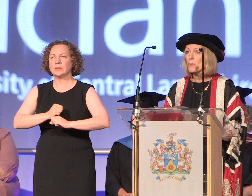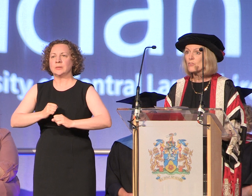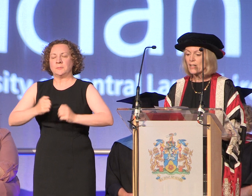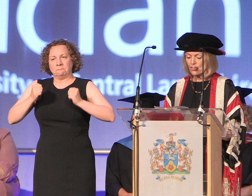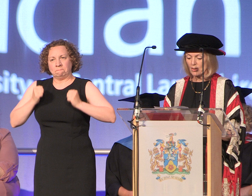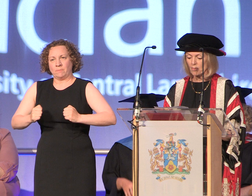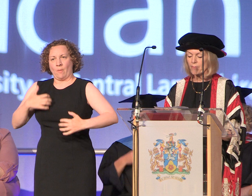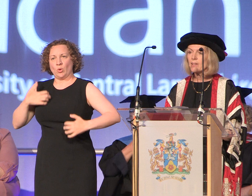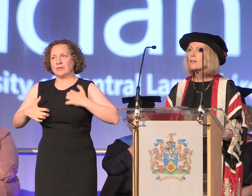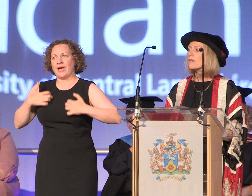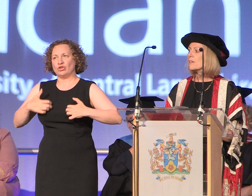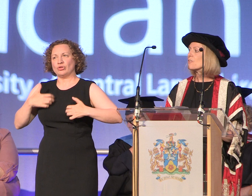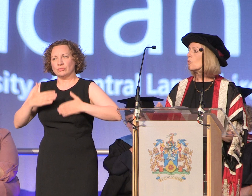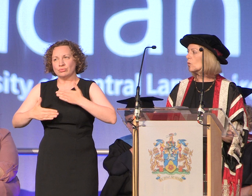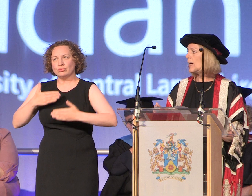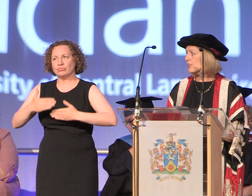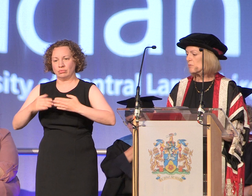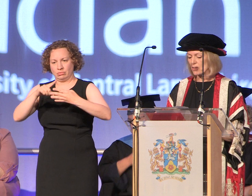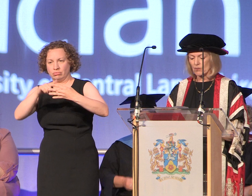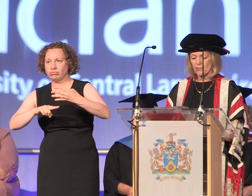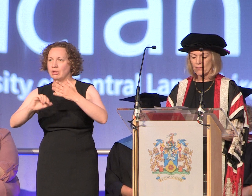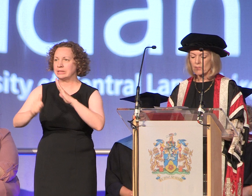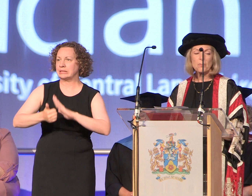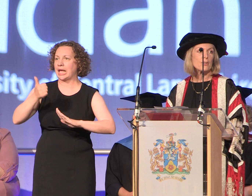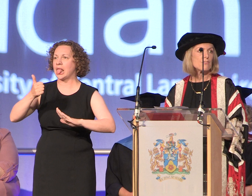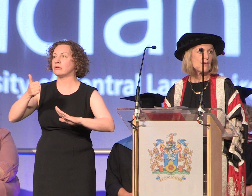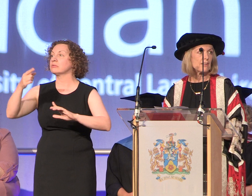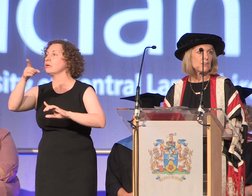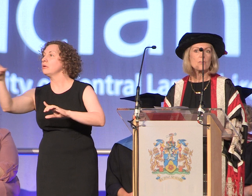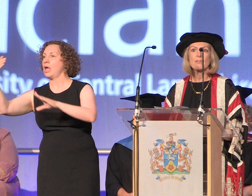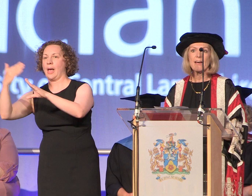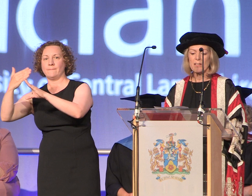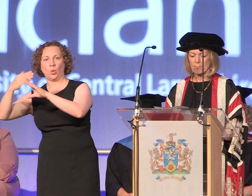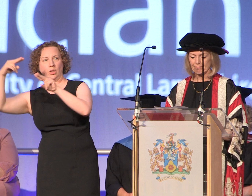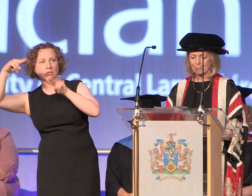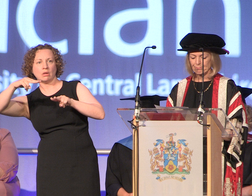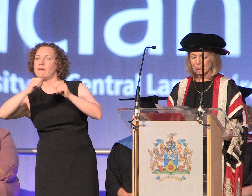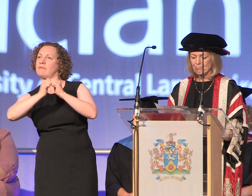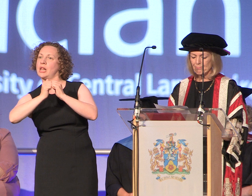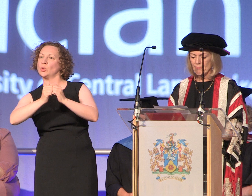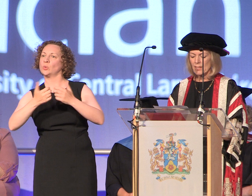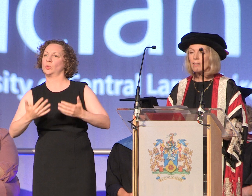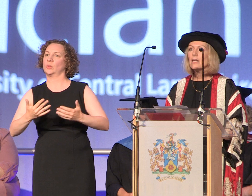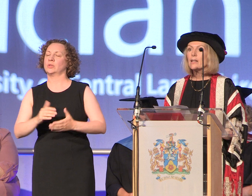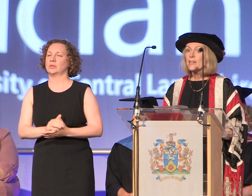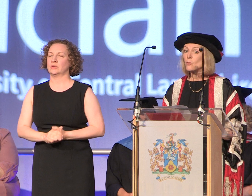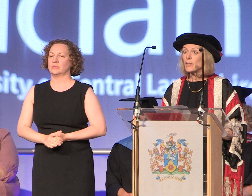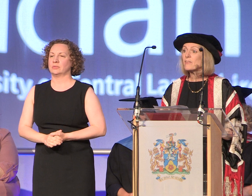motivation these are all attributes that employers value today these qualities